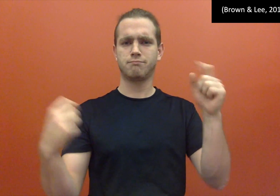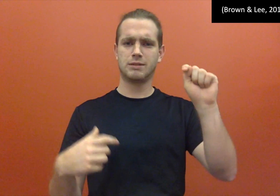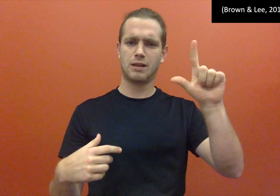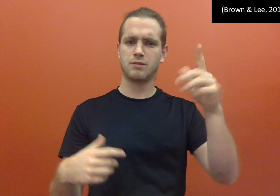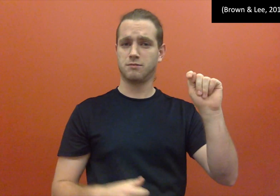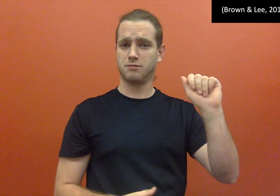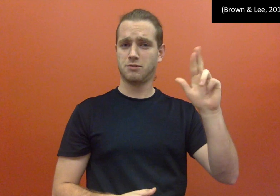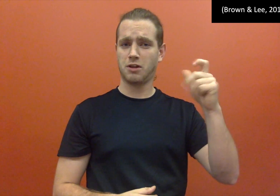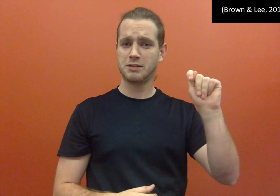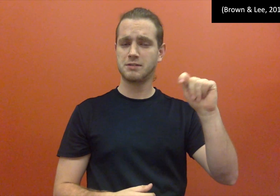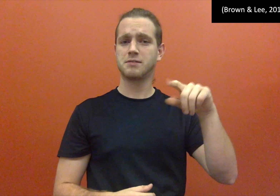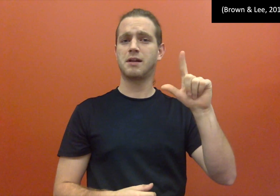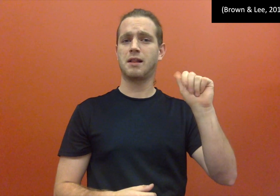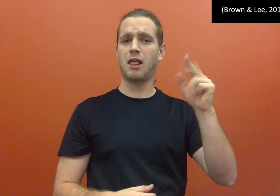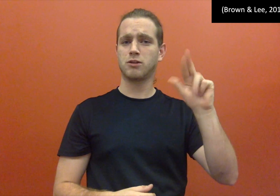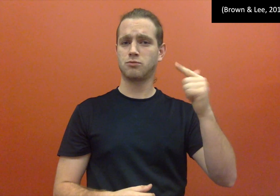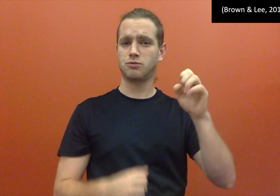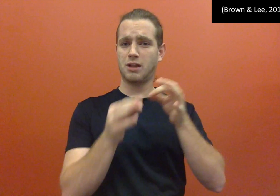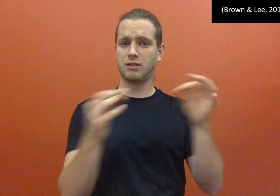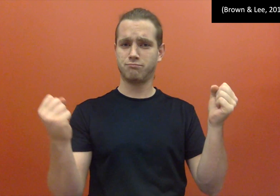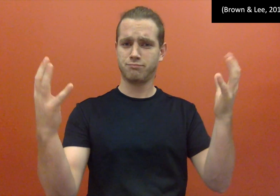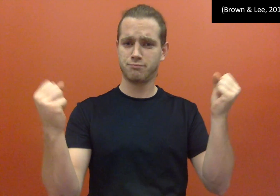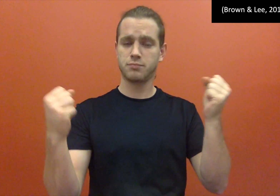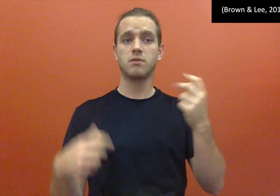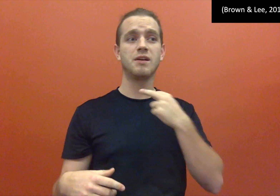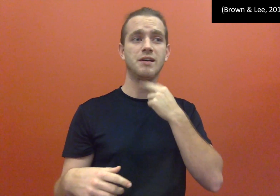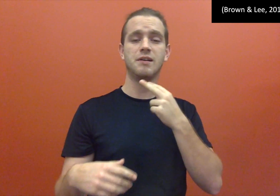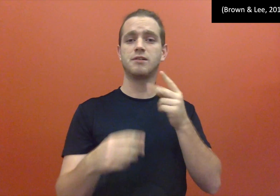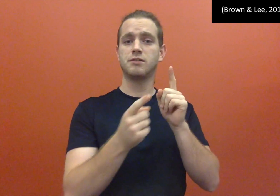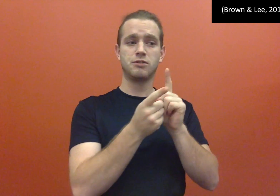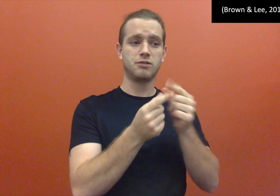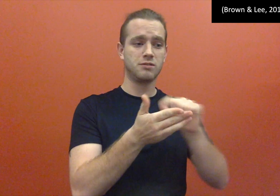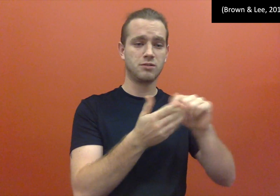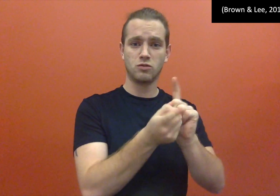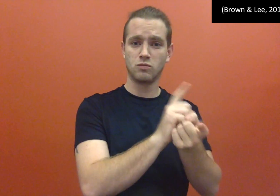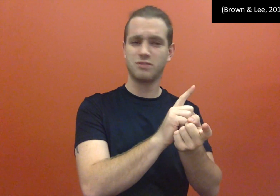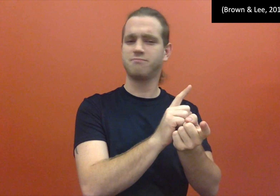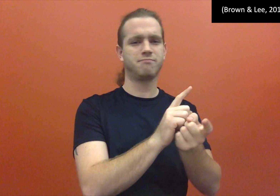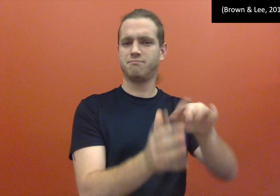Target Language (TL) of ASL with voice, spoken words and written grammar transition will not be used.